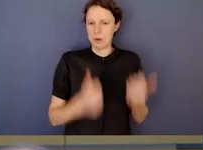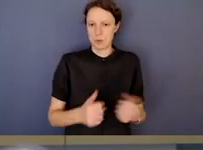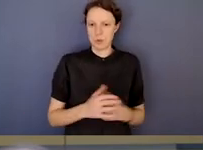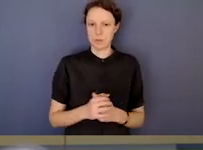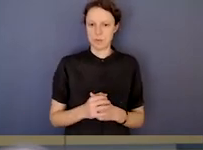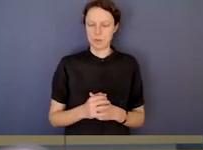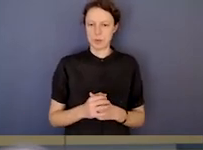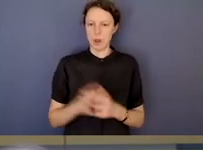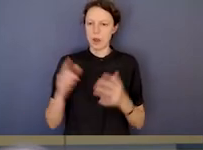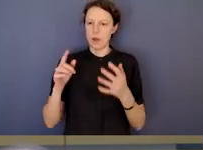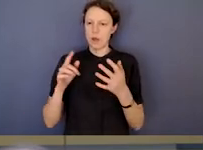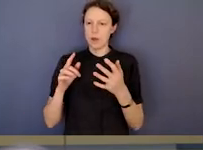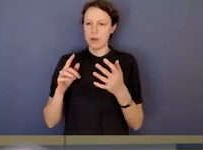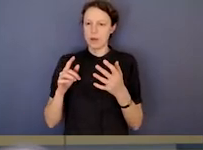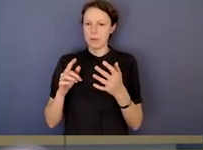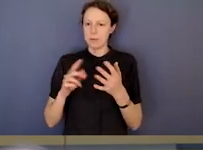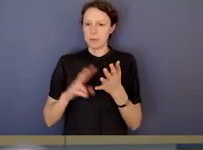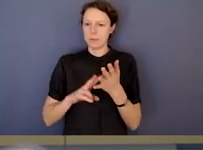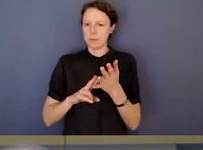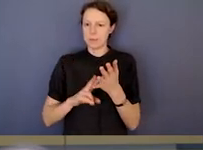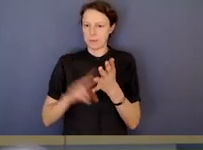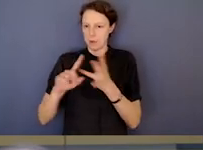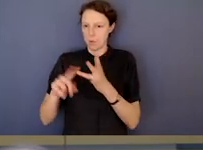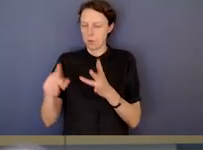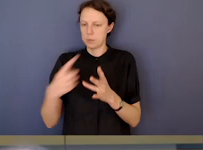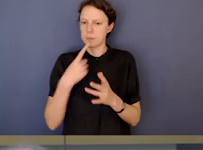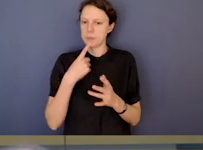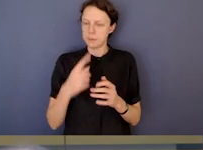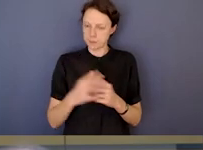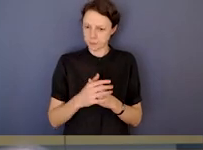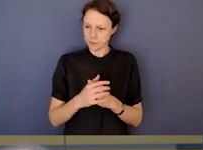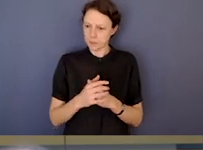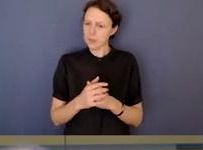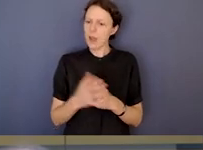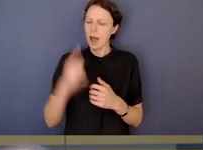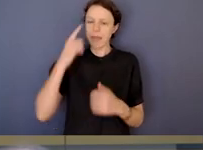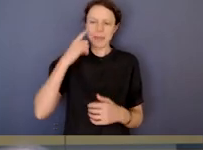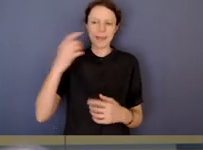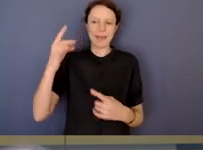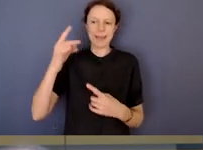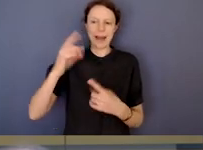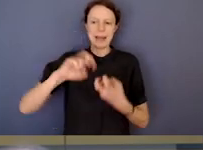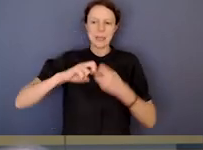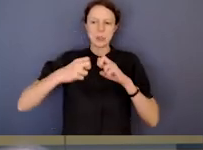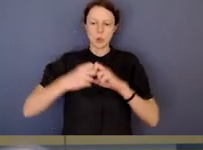I think the issue of public trust for me is crucial. Because forms of conduct that fall short